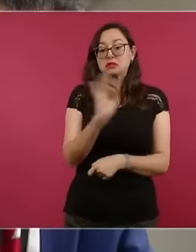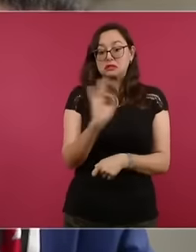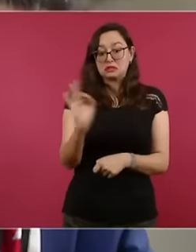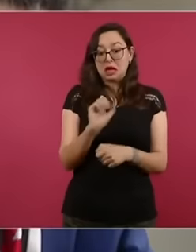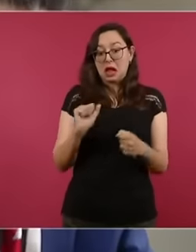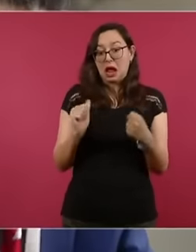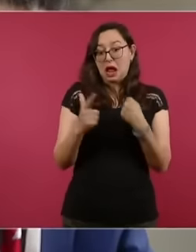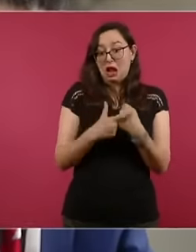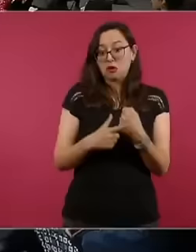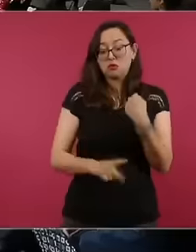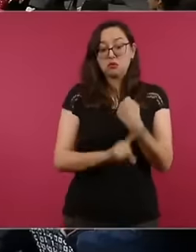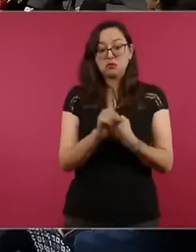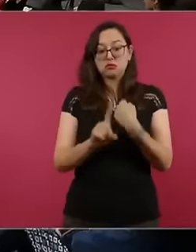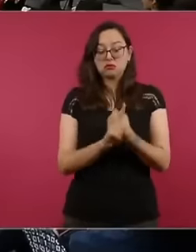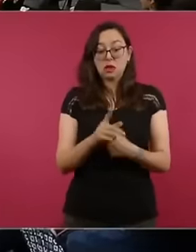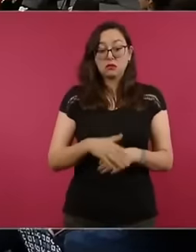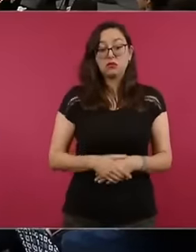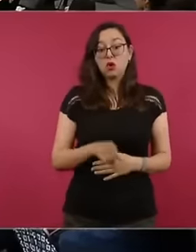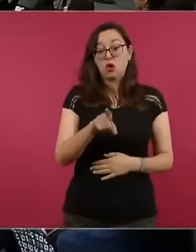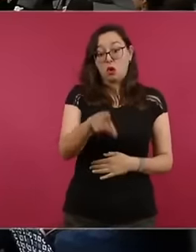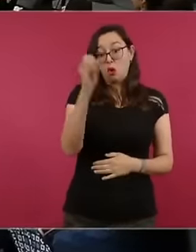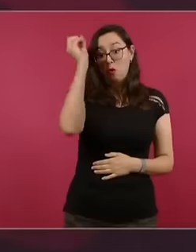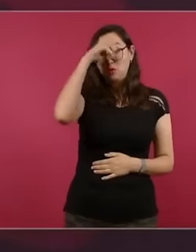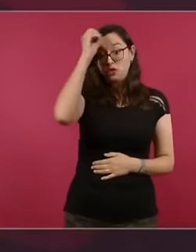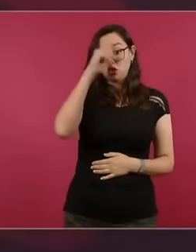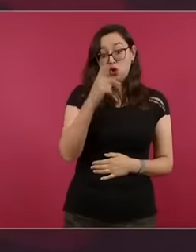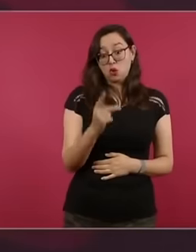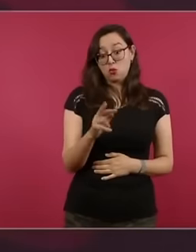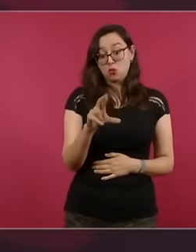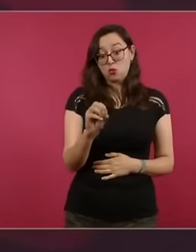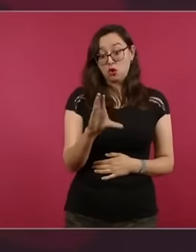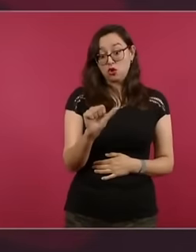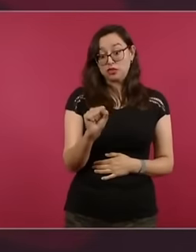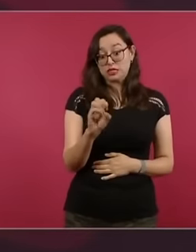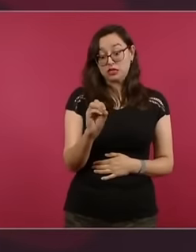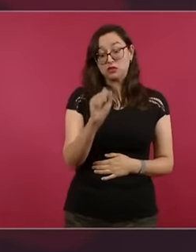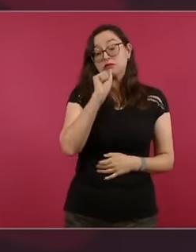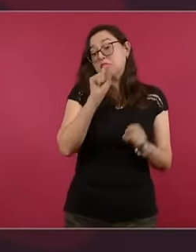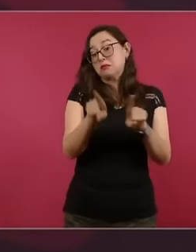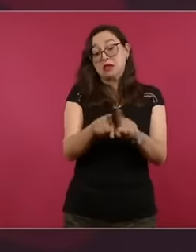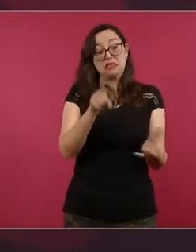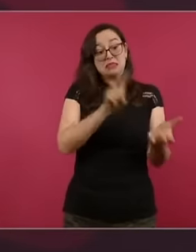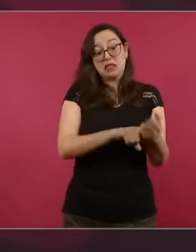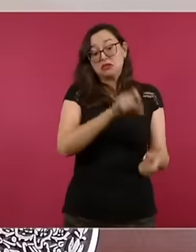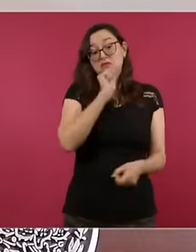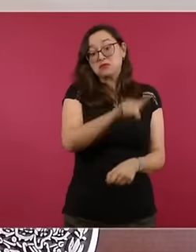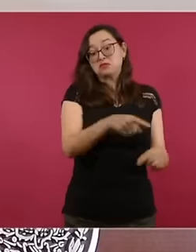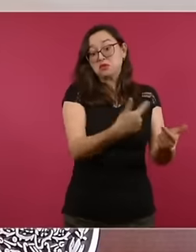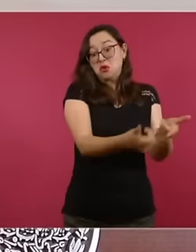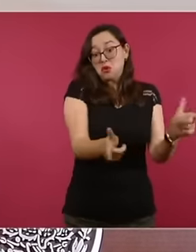Well, that is the opinion of the process because the process is also involved in that, in other words, it is very